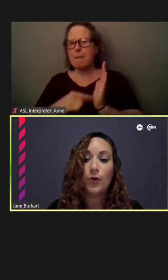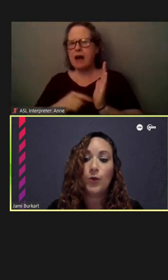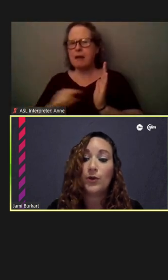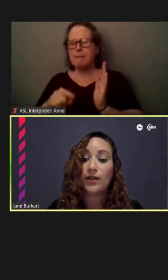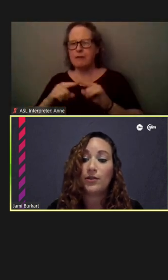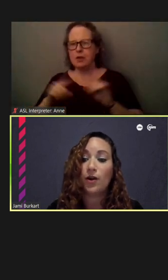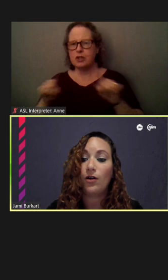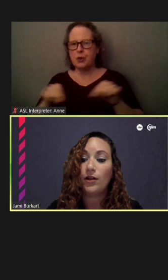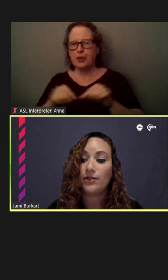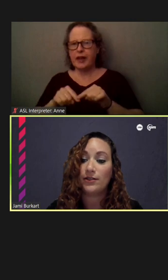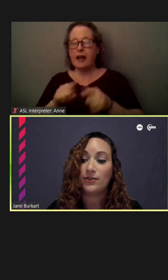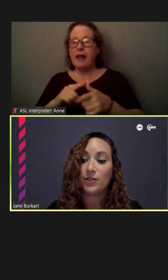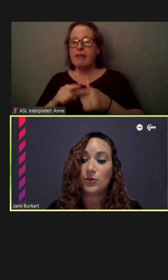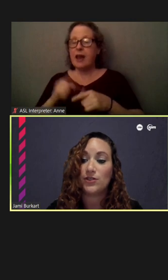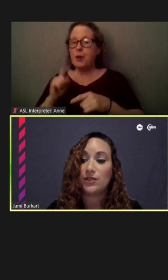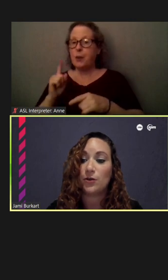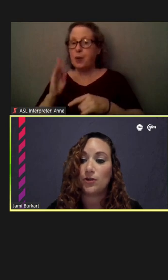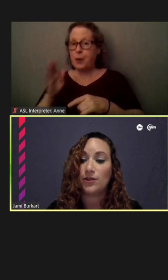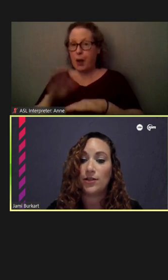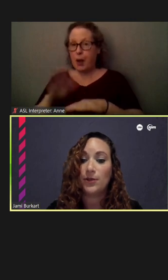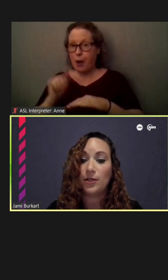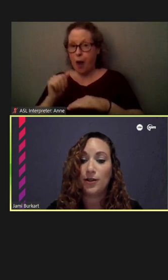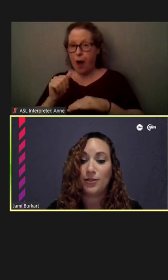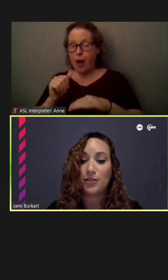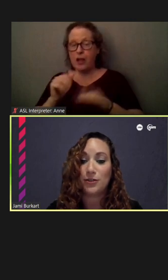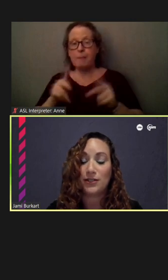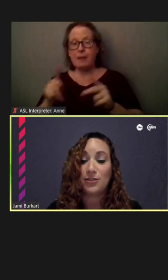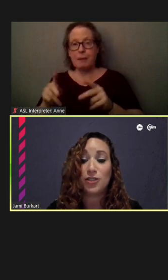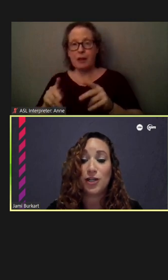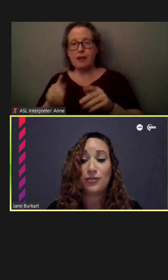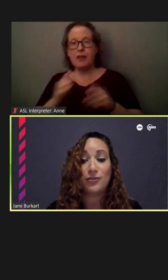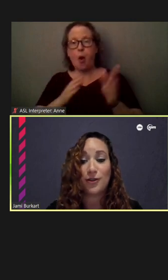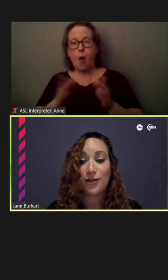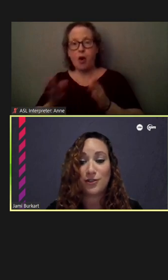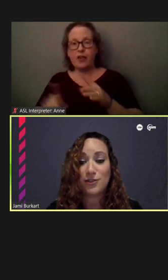We will then call on individuals in the order they appear on our screen to share their thoughts.